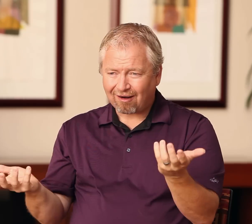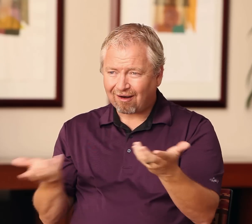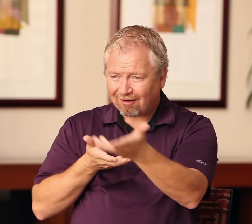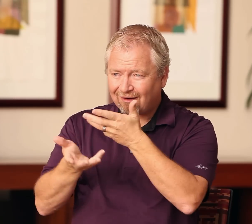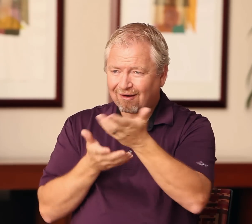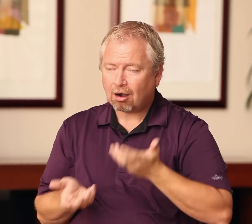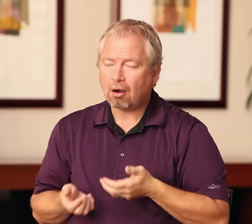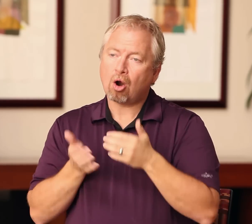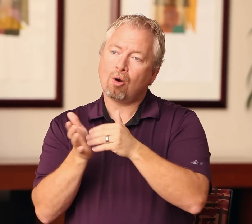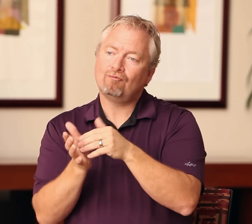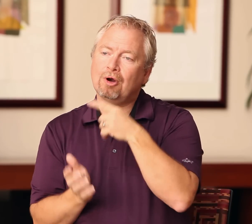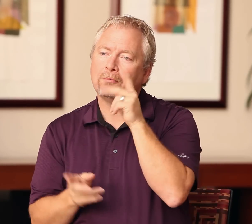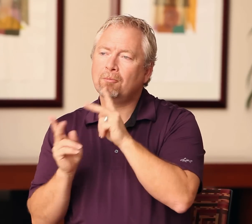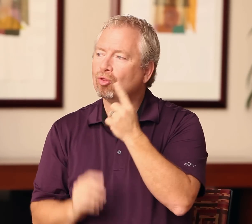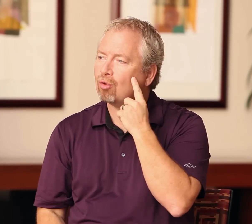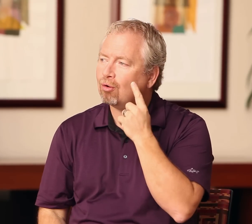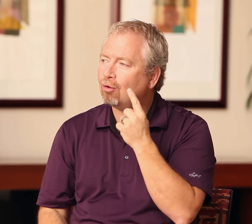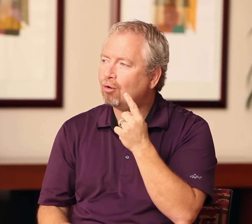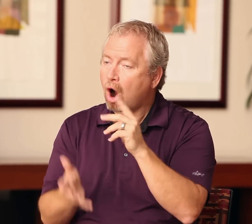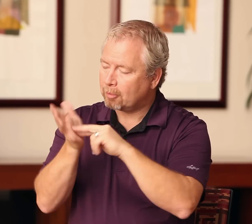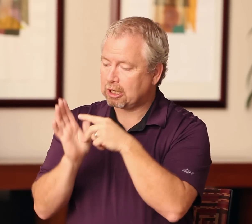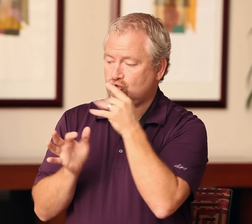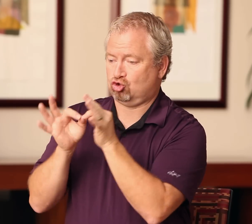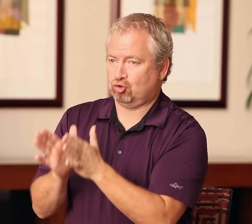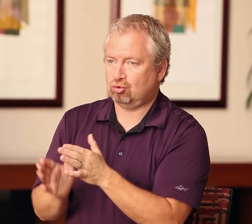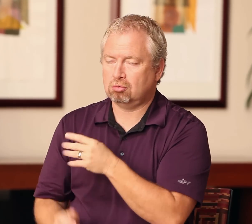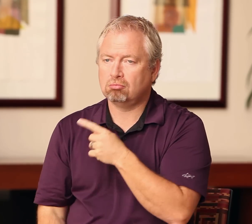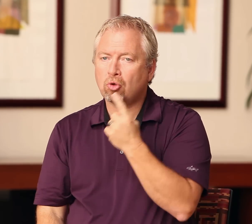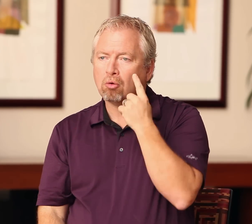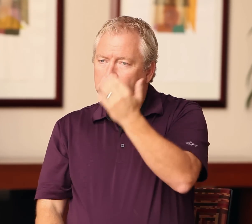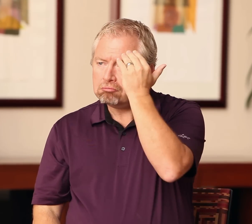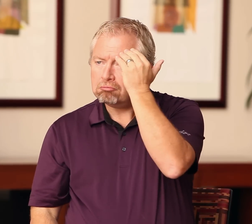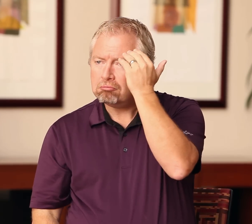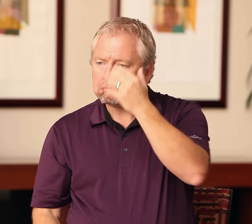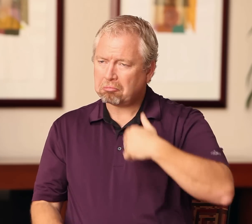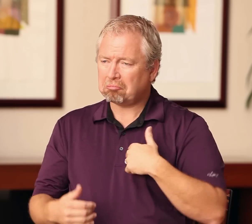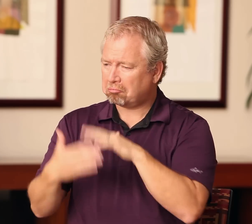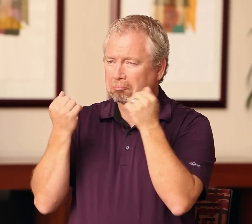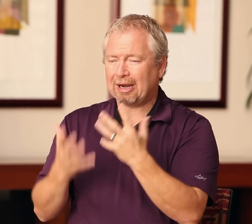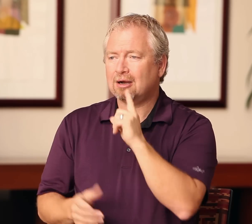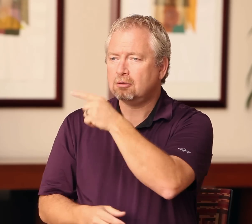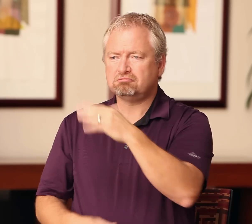skills and their ability to interact with the deaf client. Often, hearing people, I mean hearing interpreters, will assume that they know what to do.